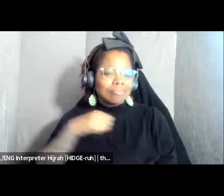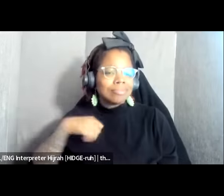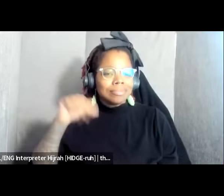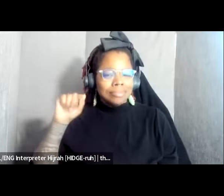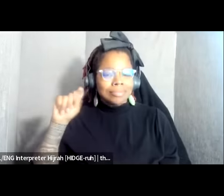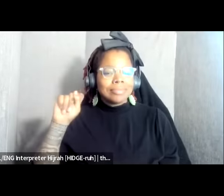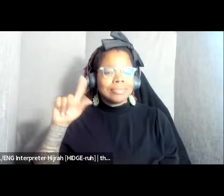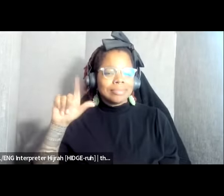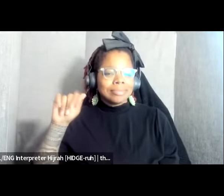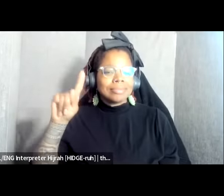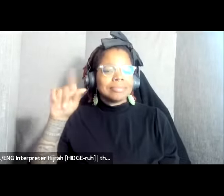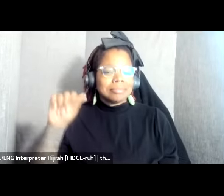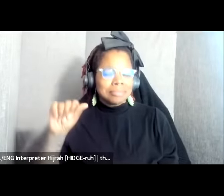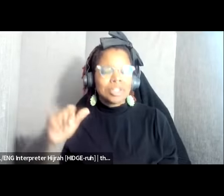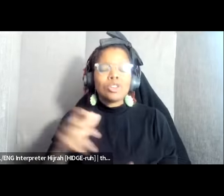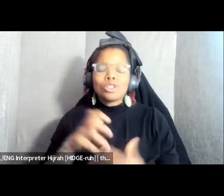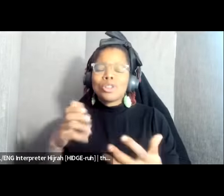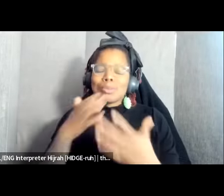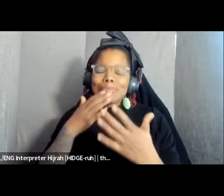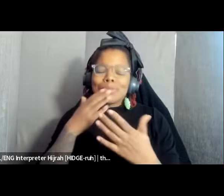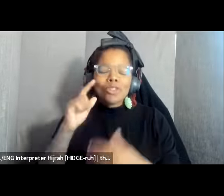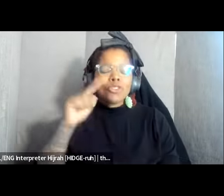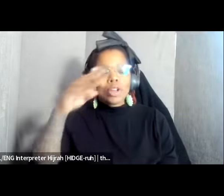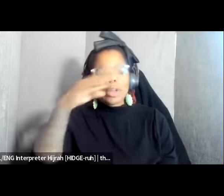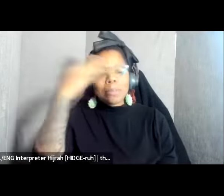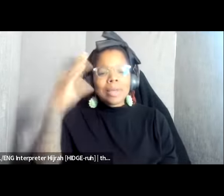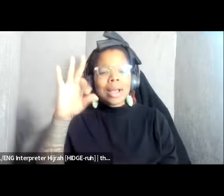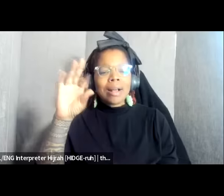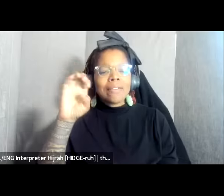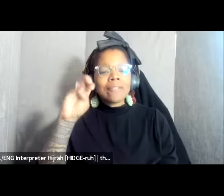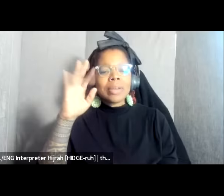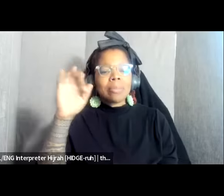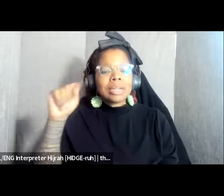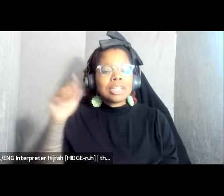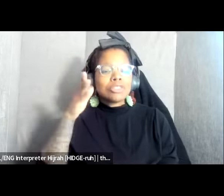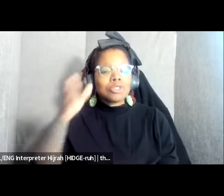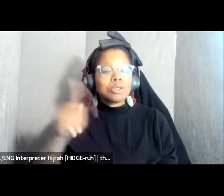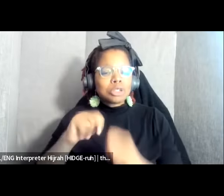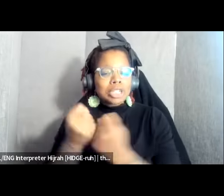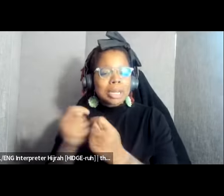to the black feminist future team as well as our incredible panelists who will be leading